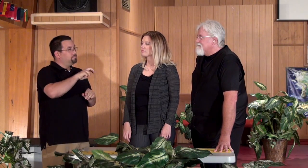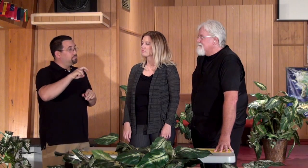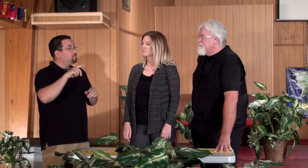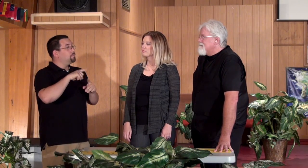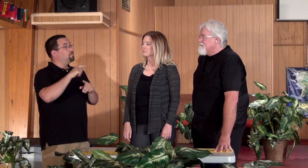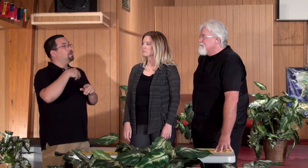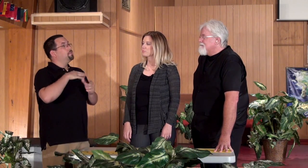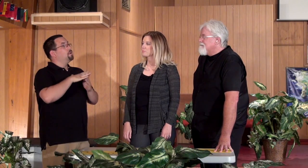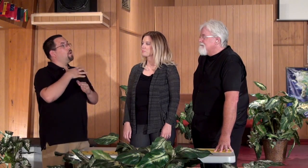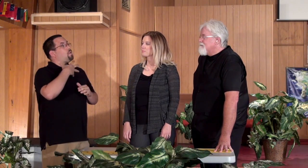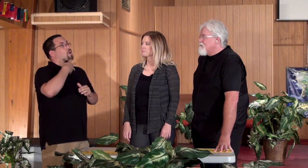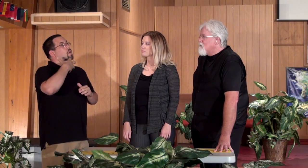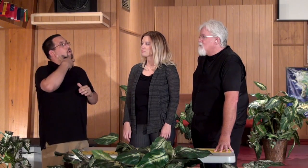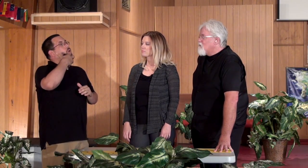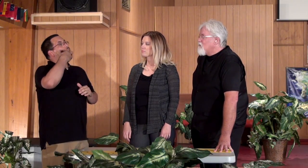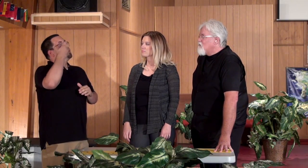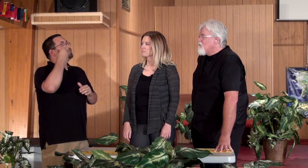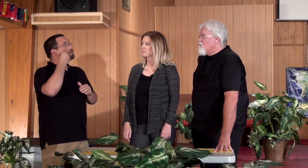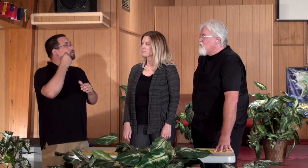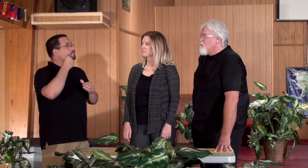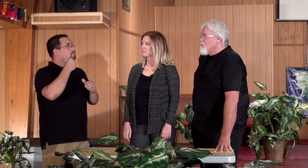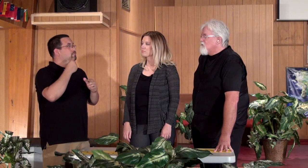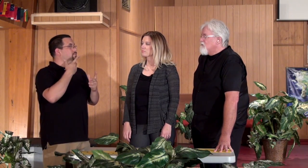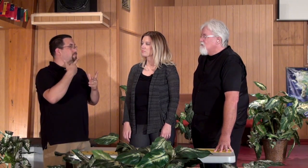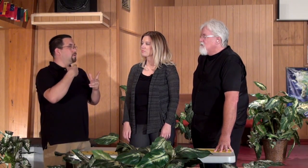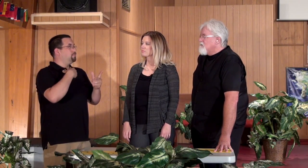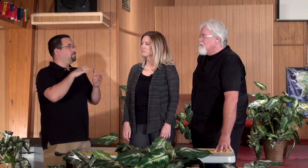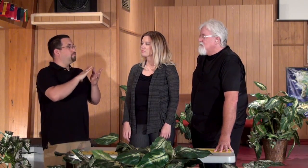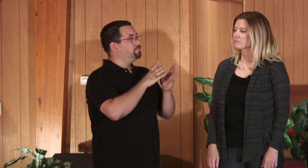up and I would switch back and forth between them. As I got older I got a little bit tired